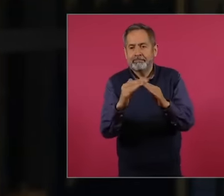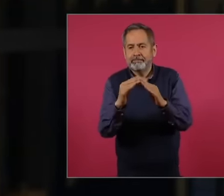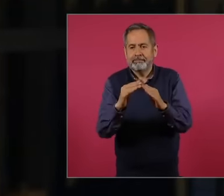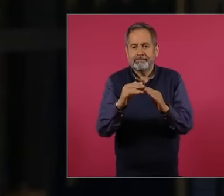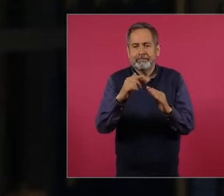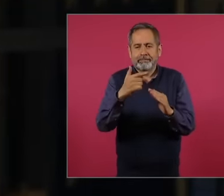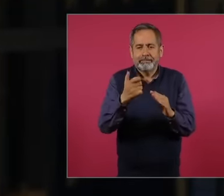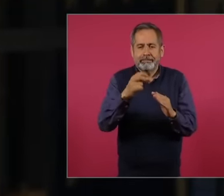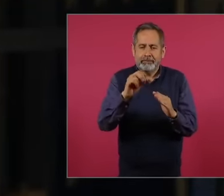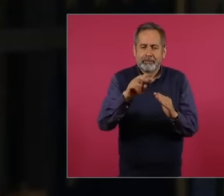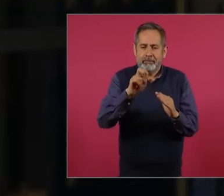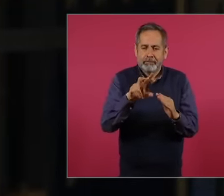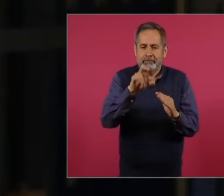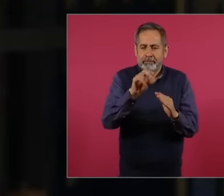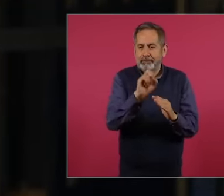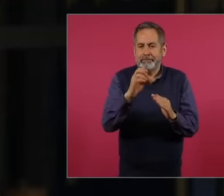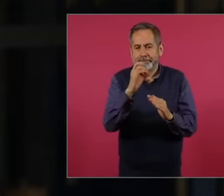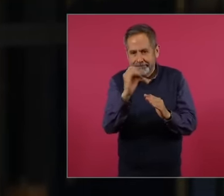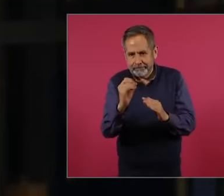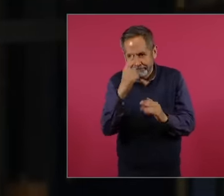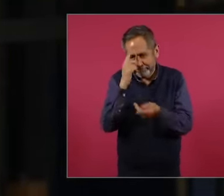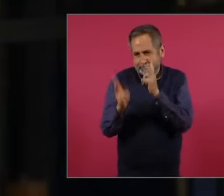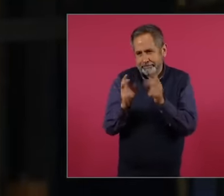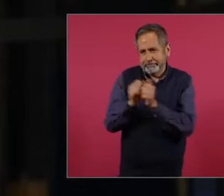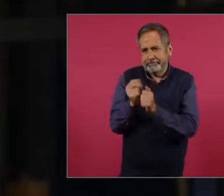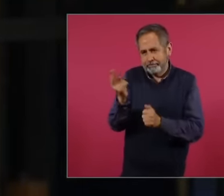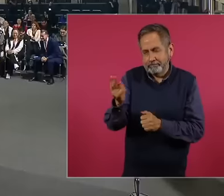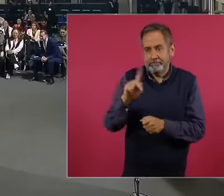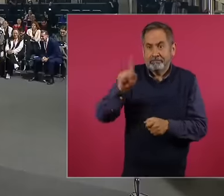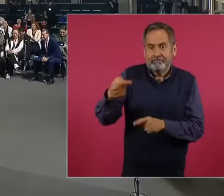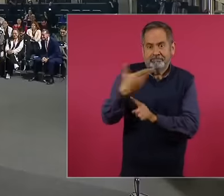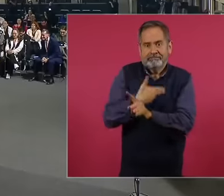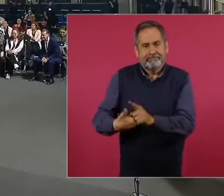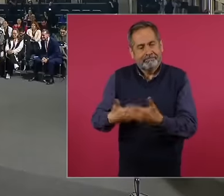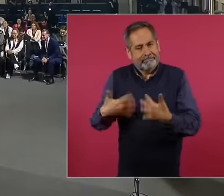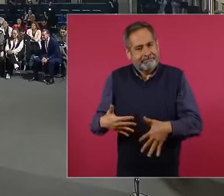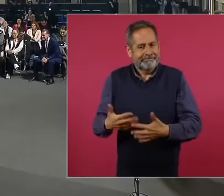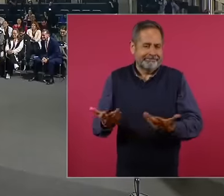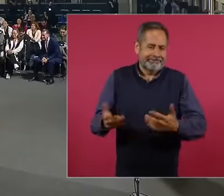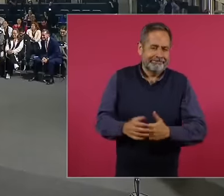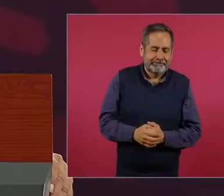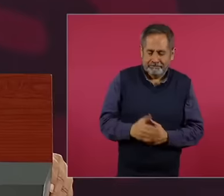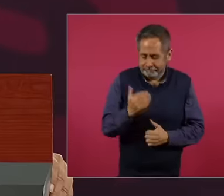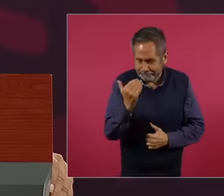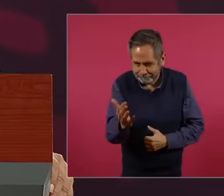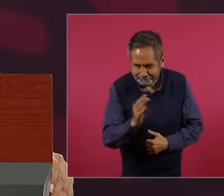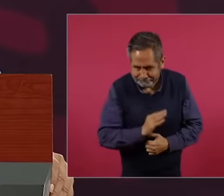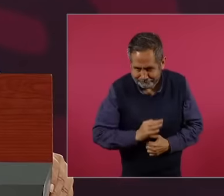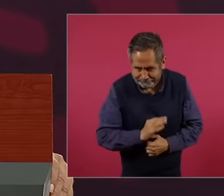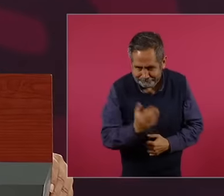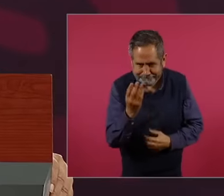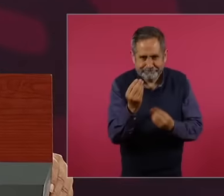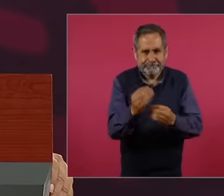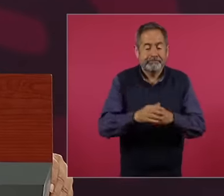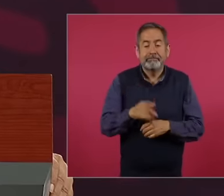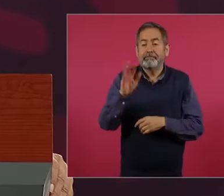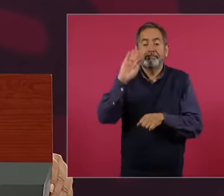soon so I can talk to you, yes. Well, I congratulate you very much. The faculty brings back very